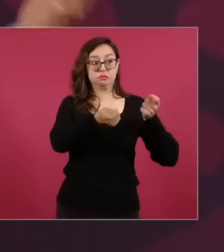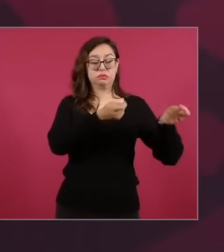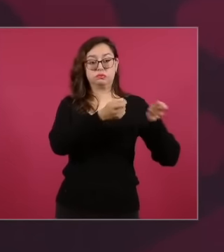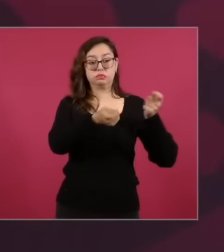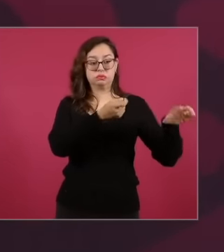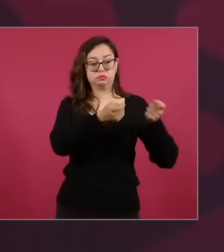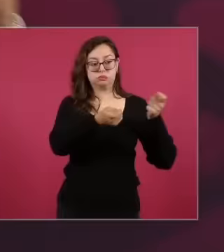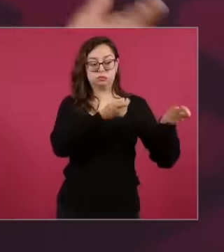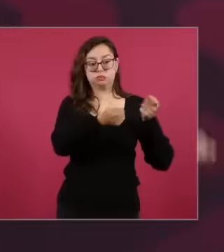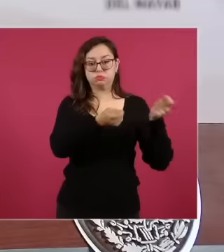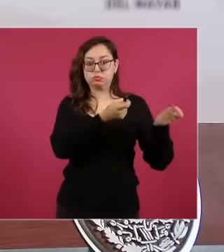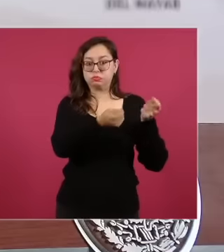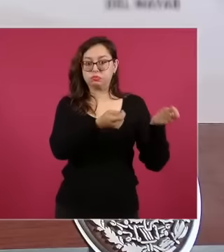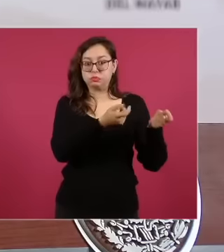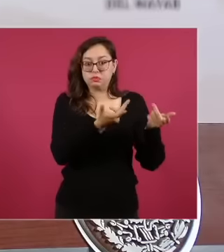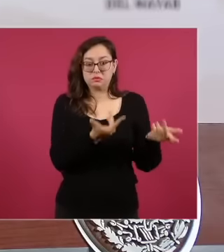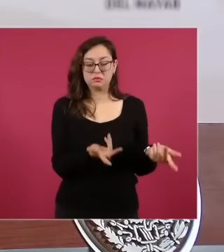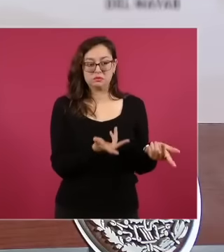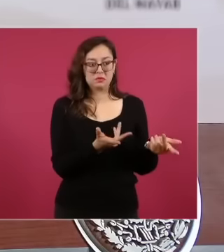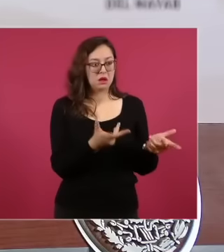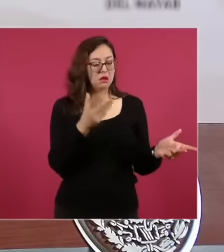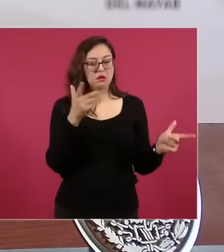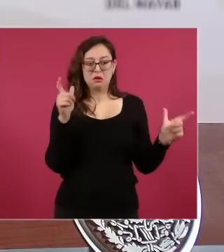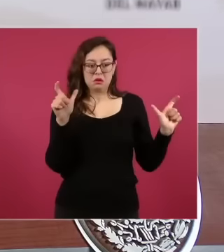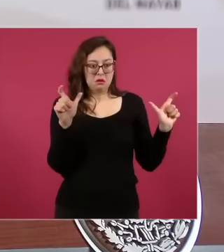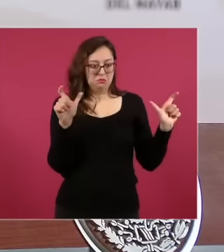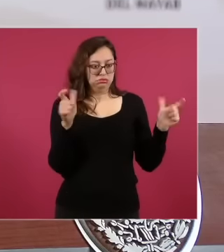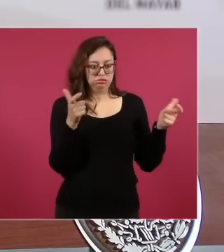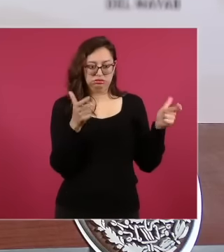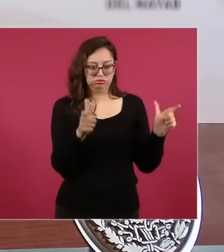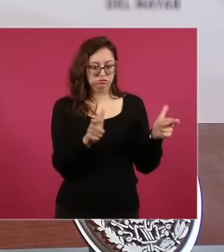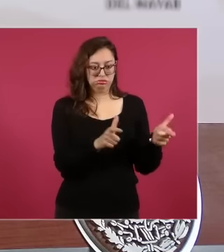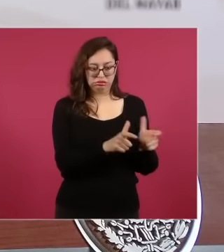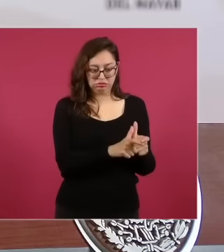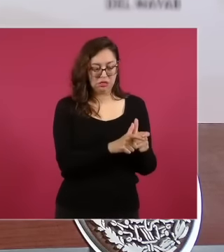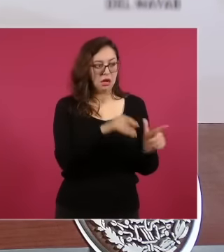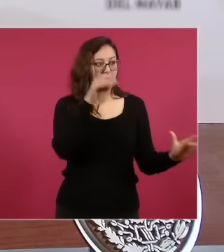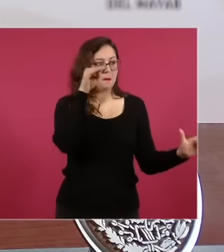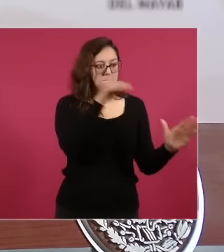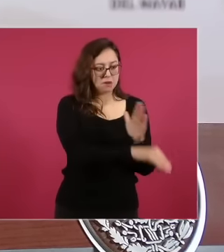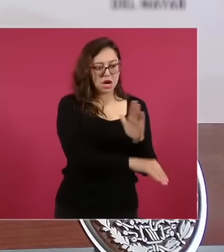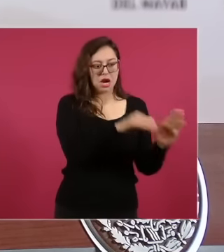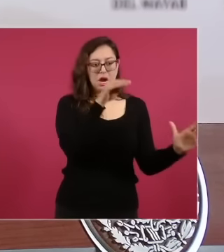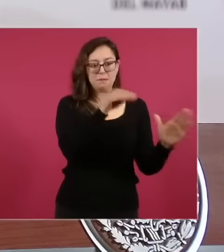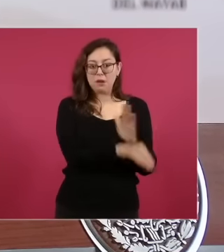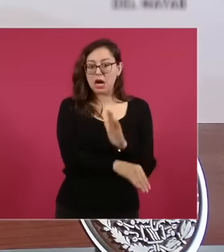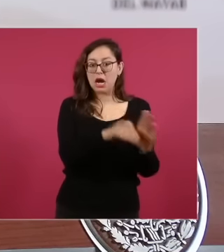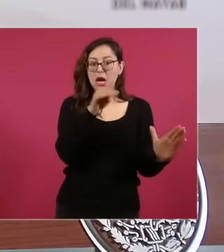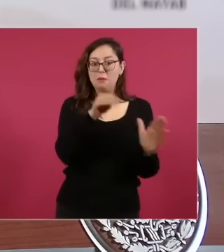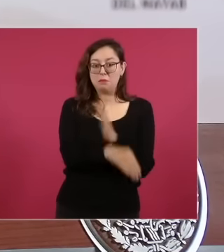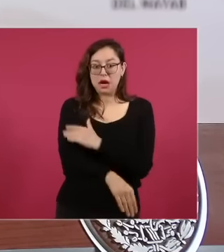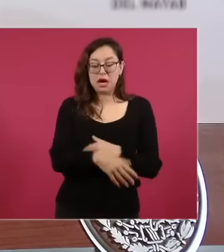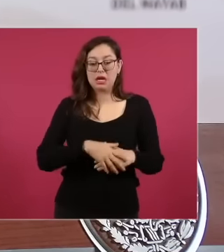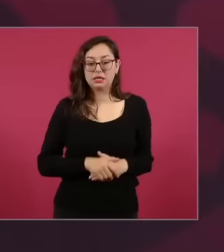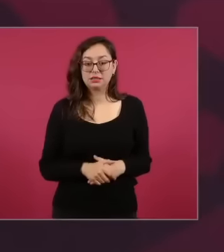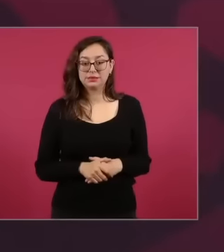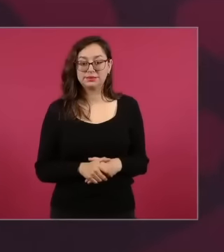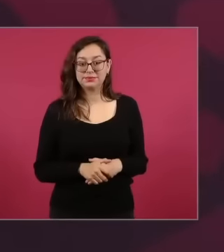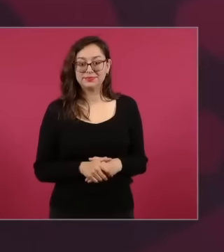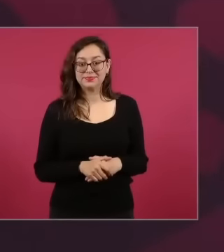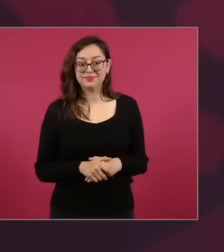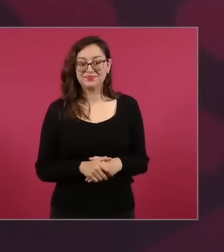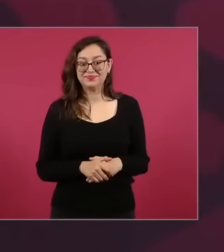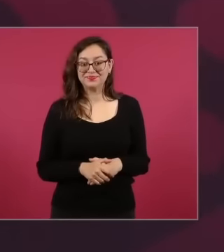that we had to prevent us from being the majority in